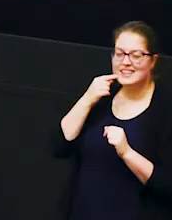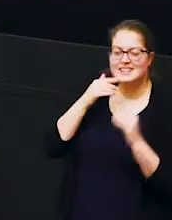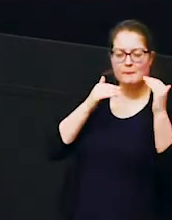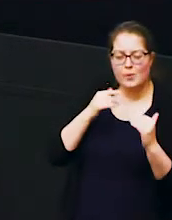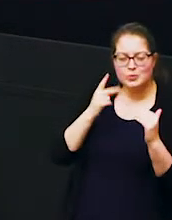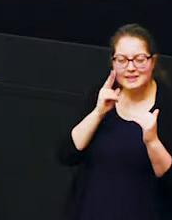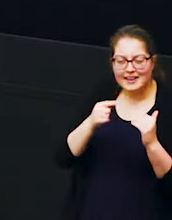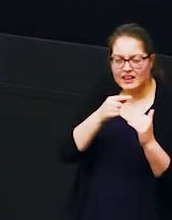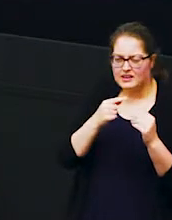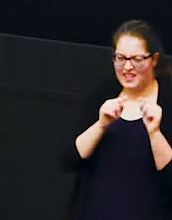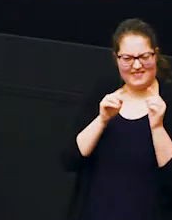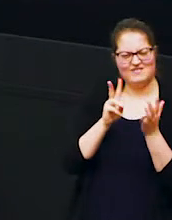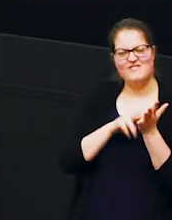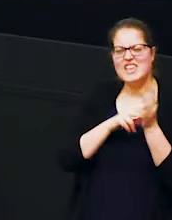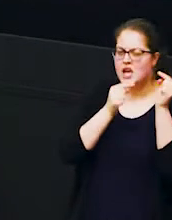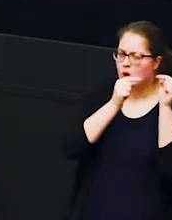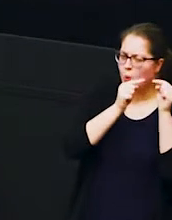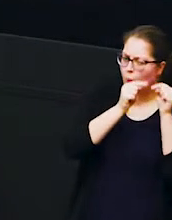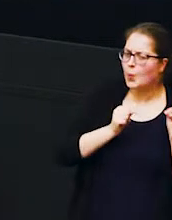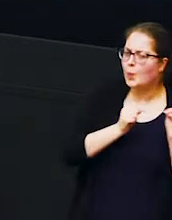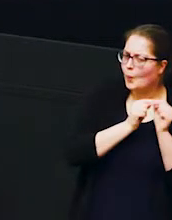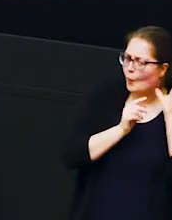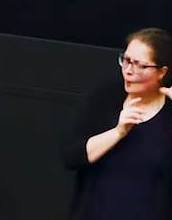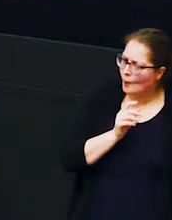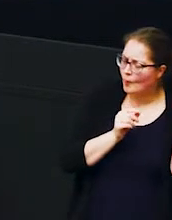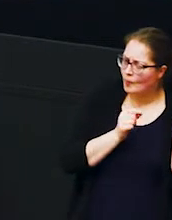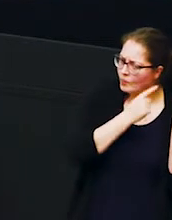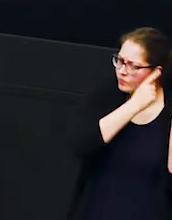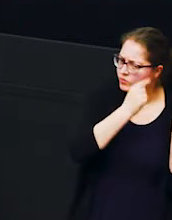he has a big v-shaped notch in his ear so that's something else we look at